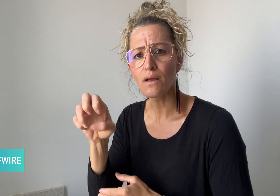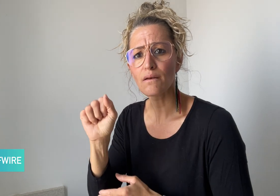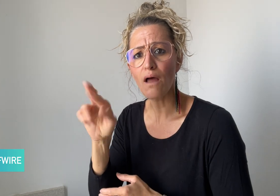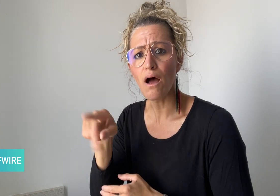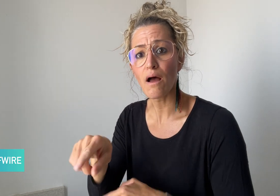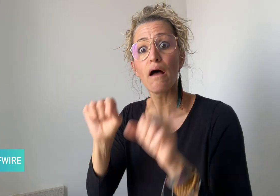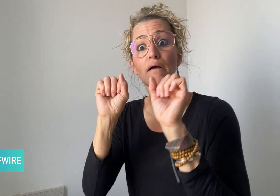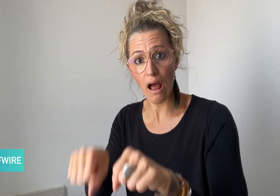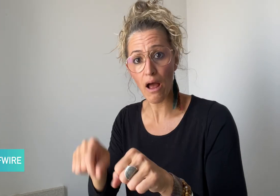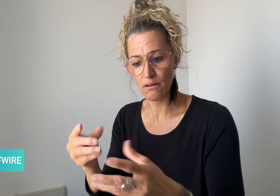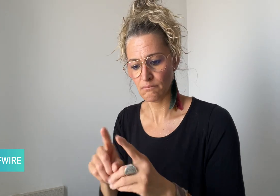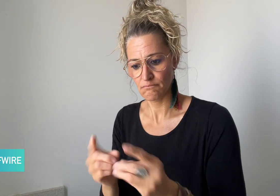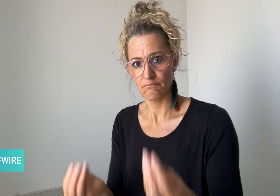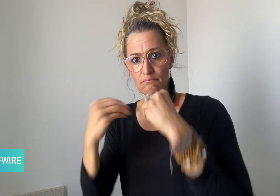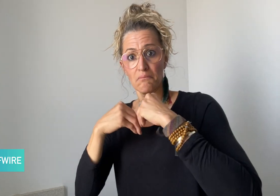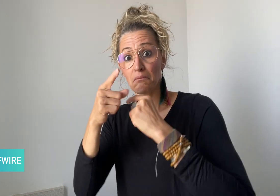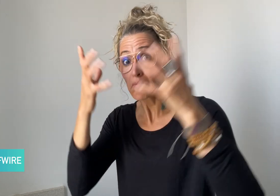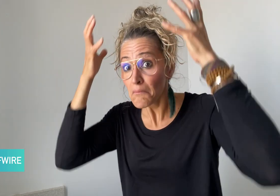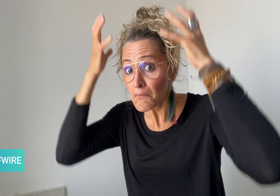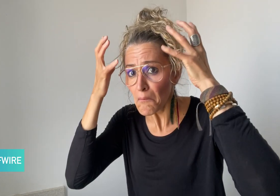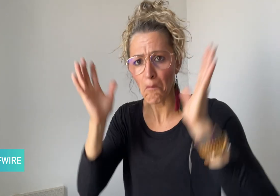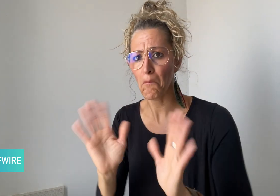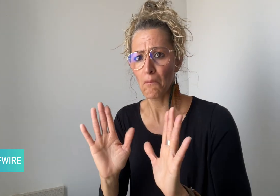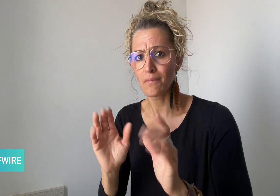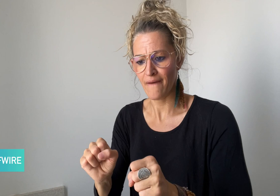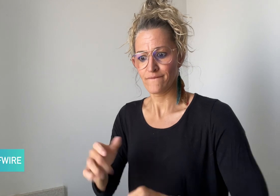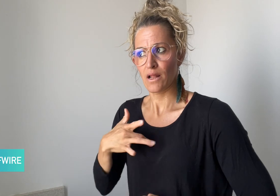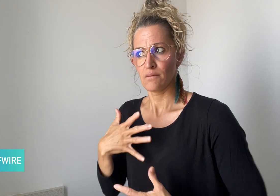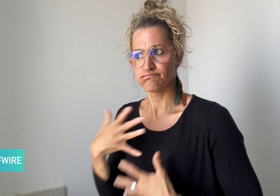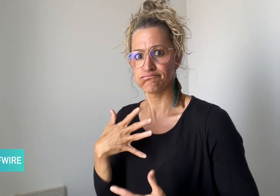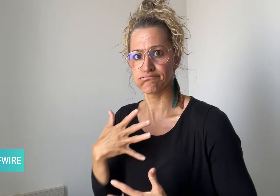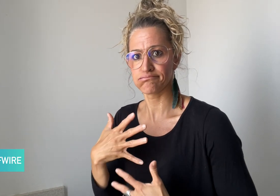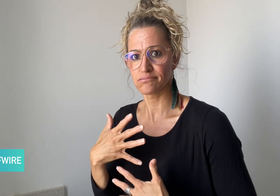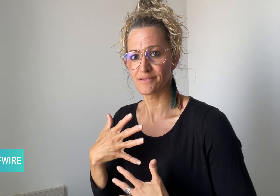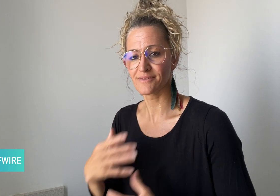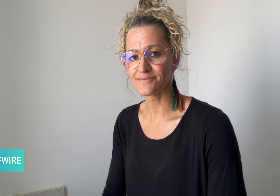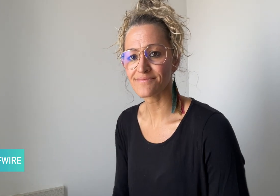“Sonear” can be used without wearing a helmet.